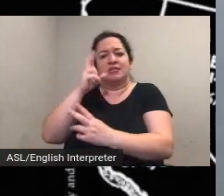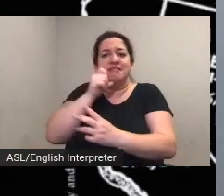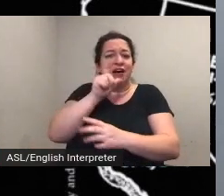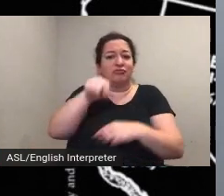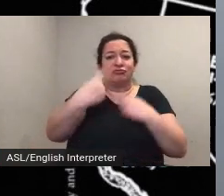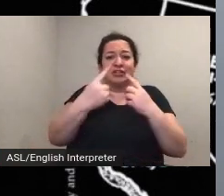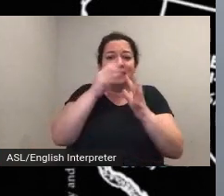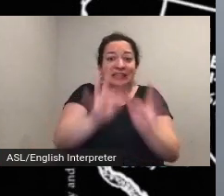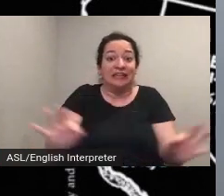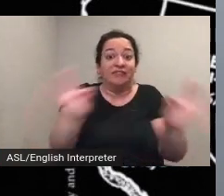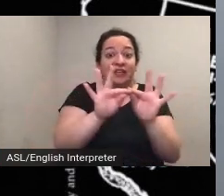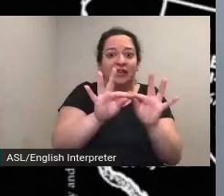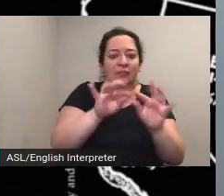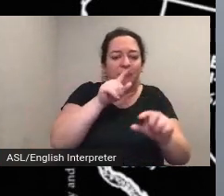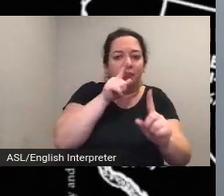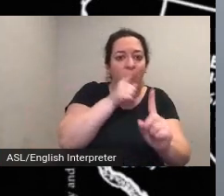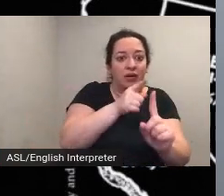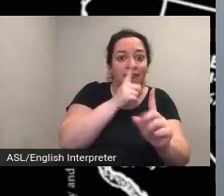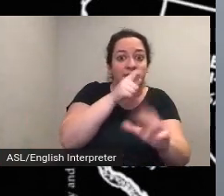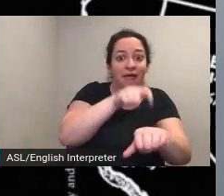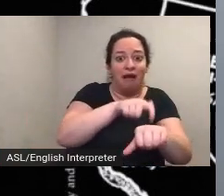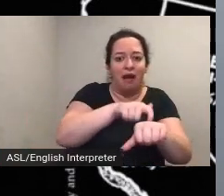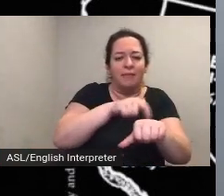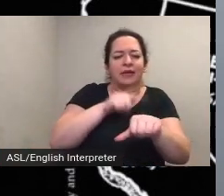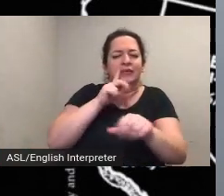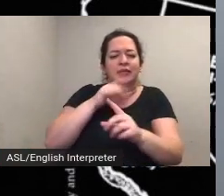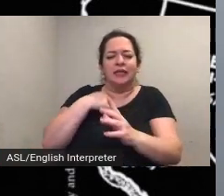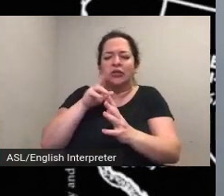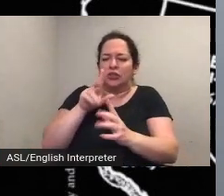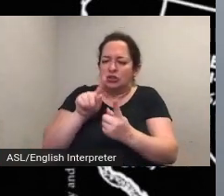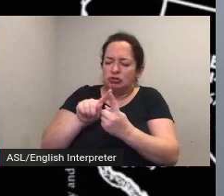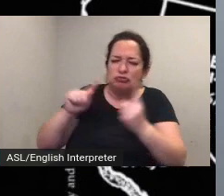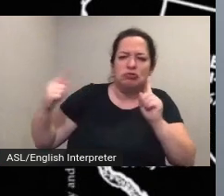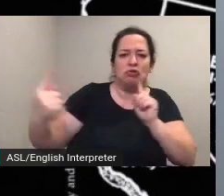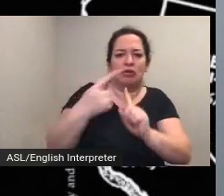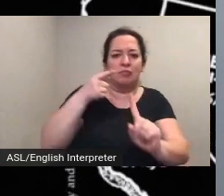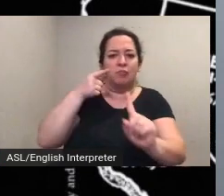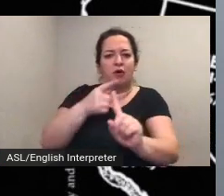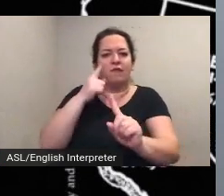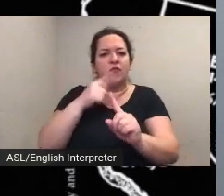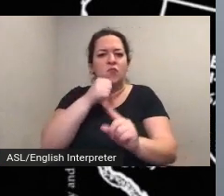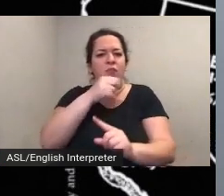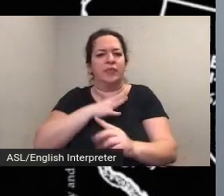in the ongoing journey for women's equality in the united states across the